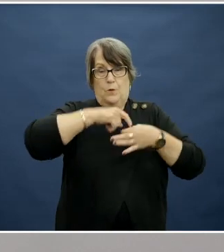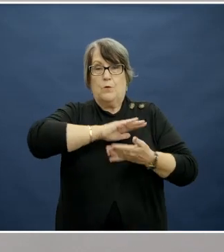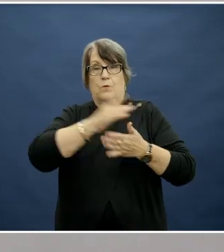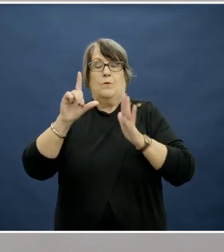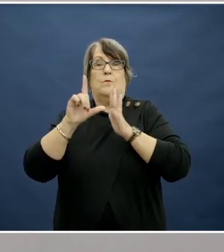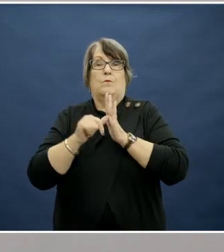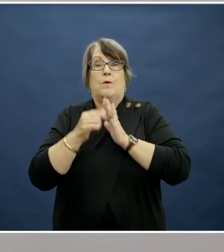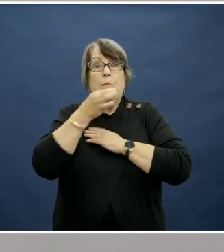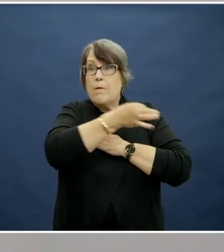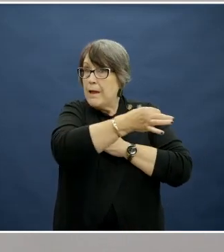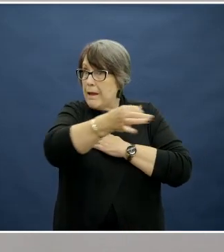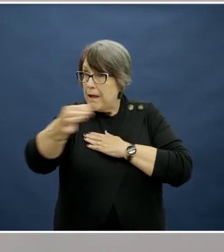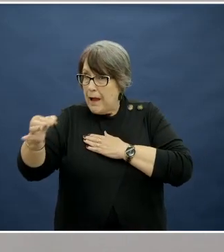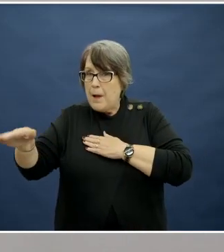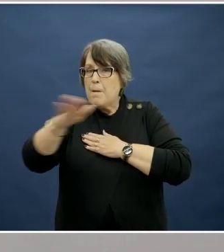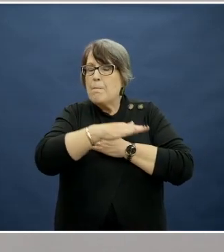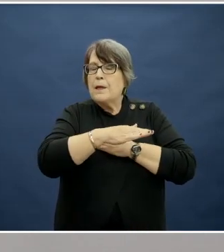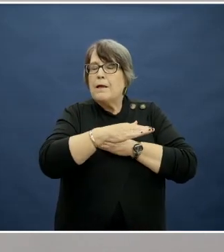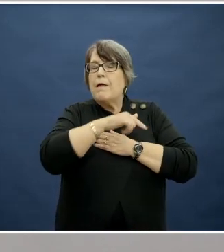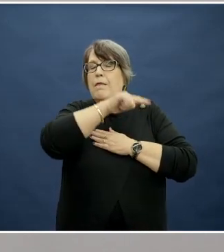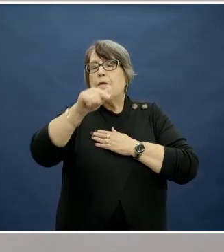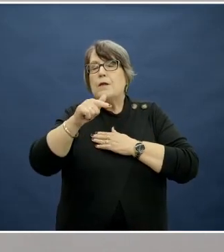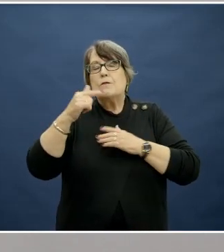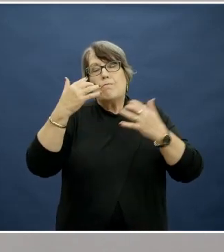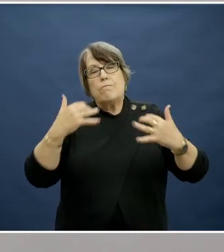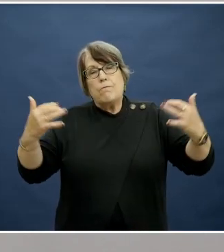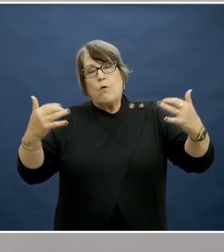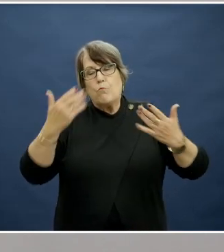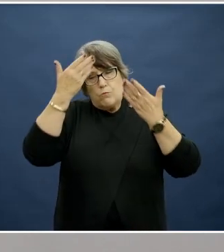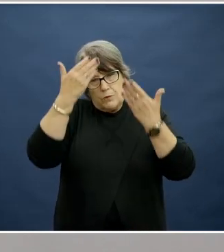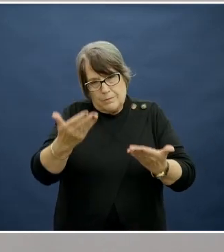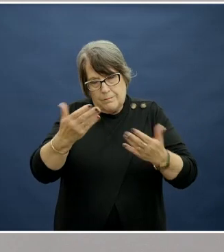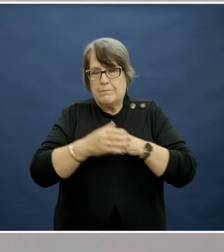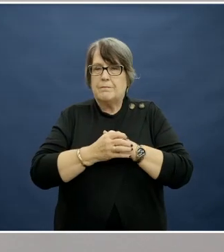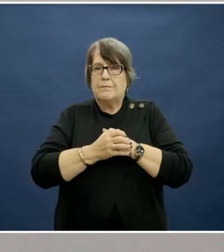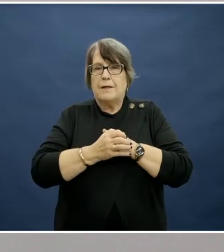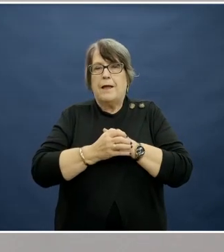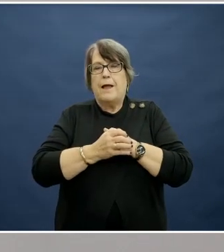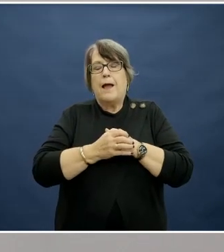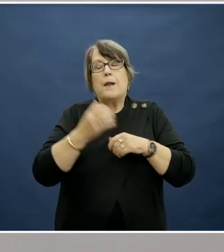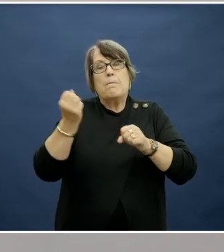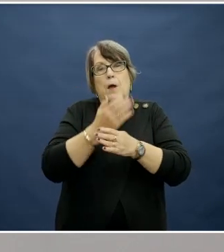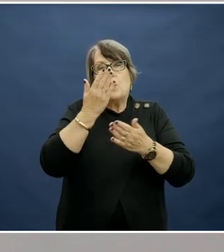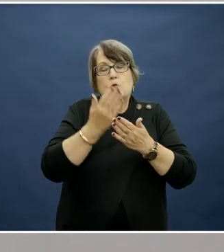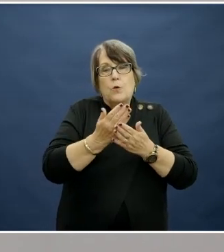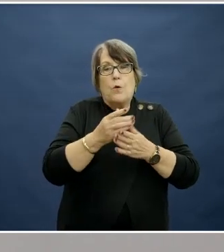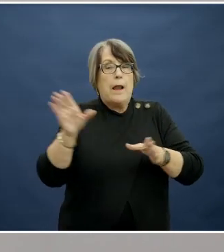We do ask, however, that everyone treats this forum with respect and that you give credibility to people's different viewpoints.